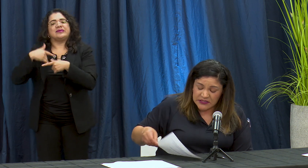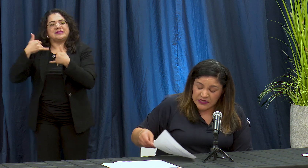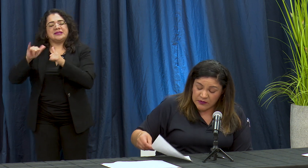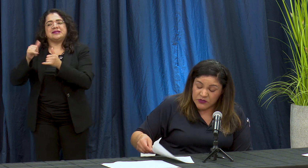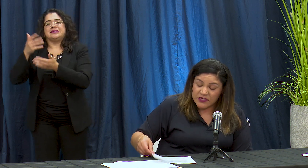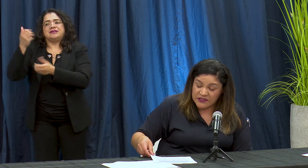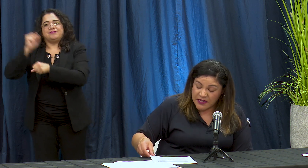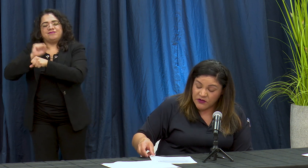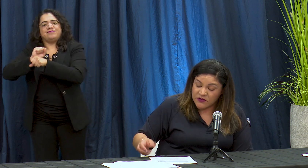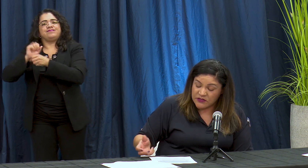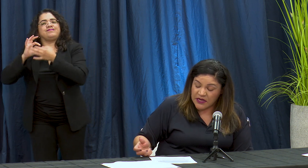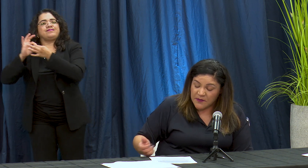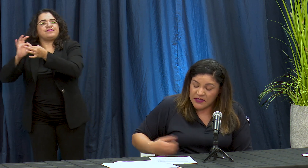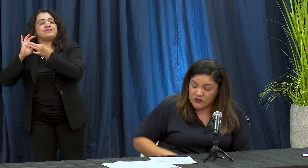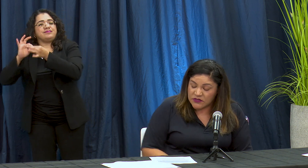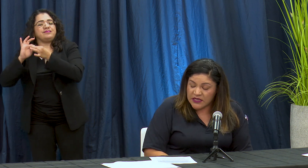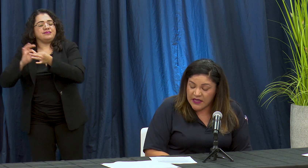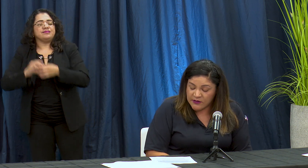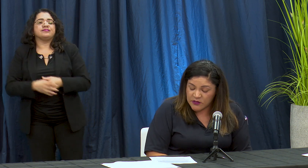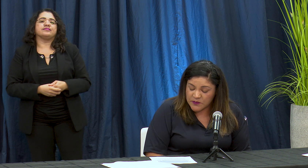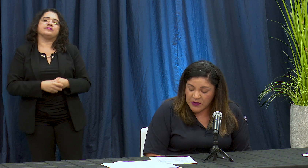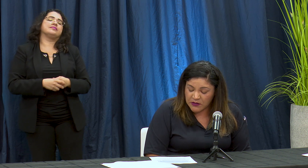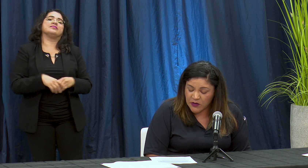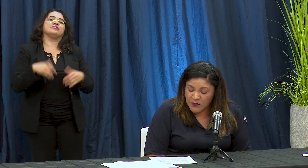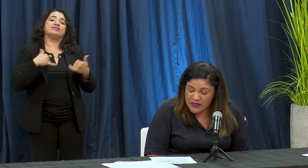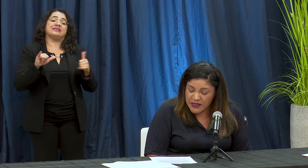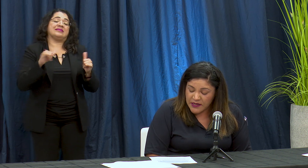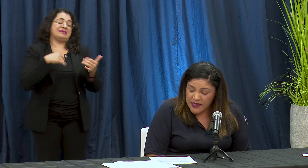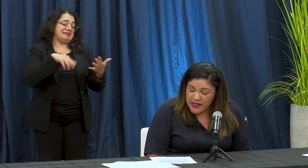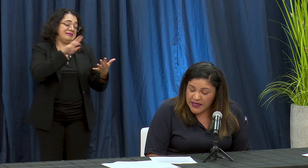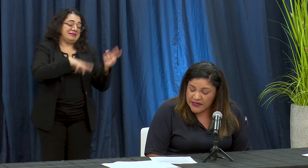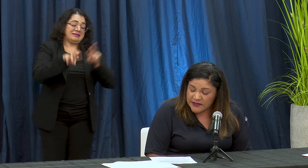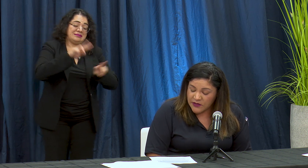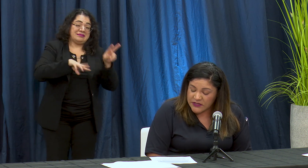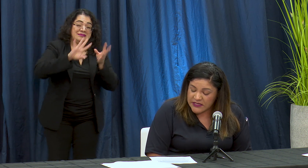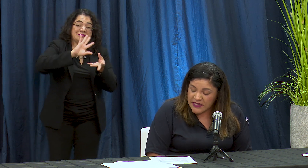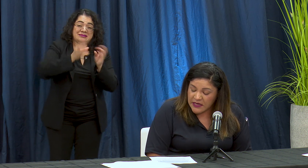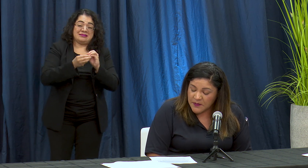hemos Rossi and Ono's elementos idato spiritual meant a el estado exe hay que